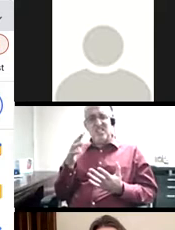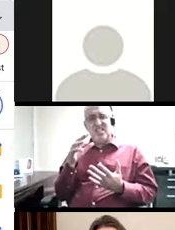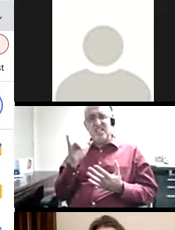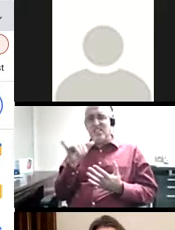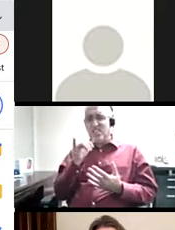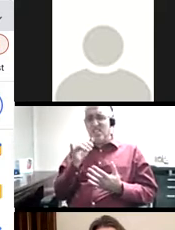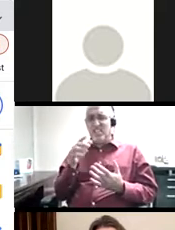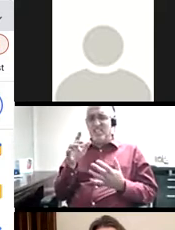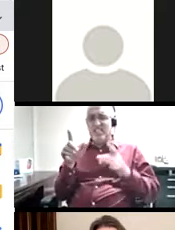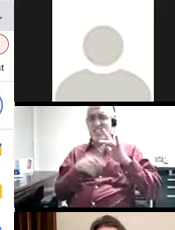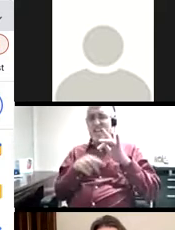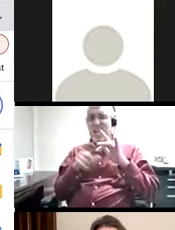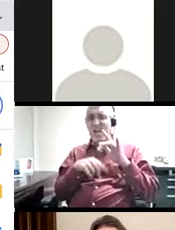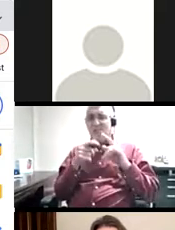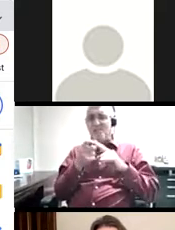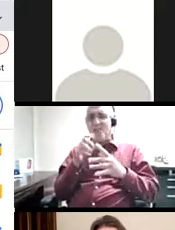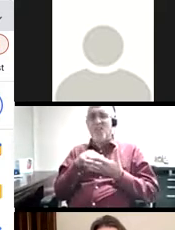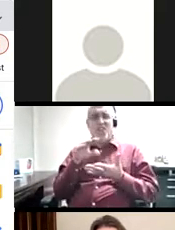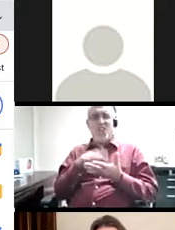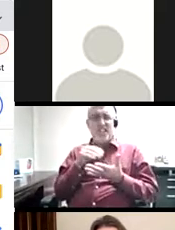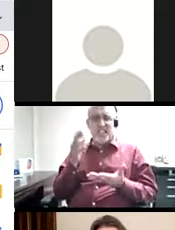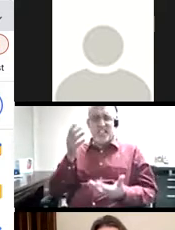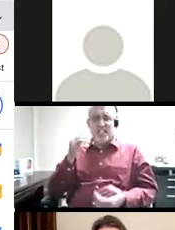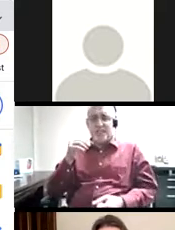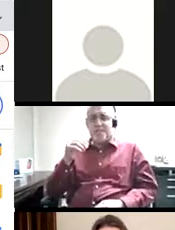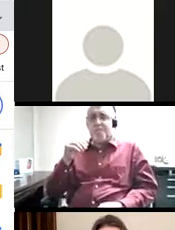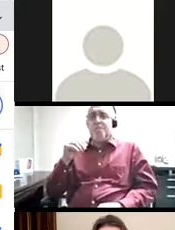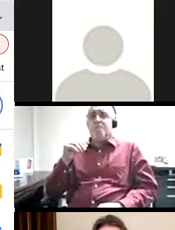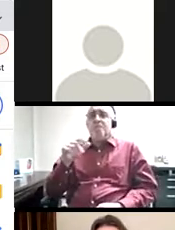the learning that was visible through the cameras and the learning that was visible to me below the